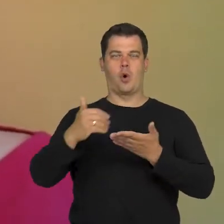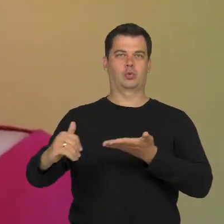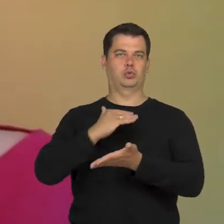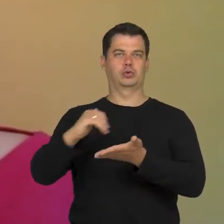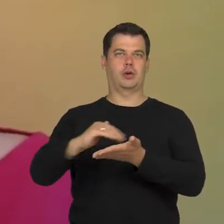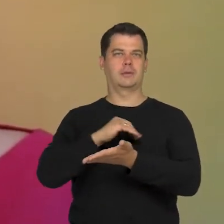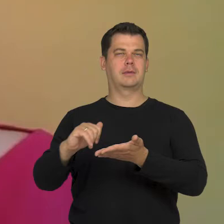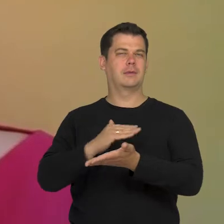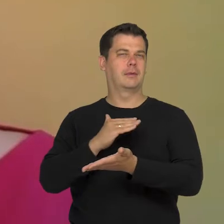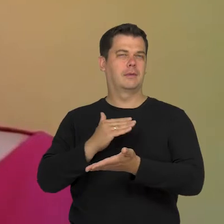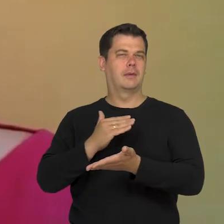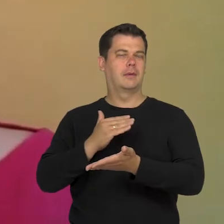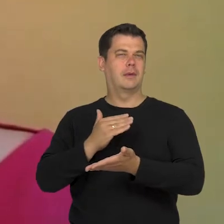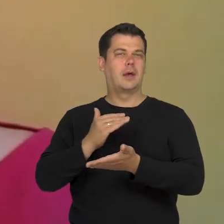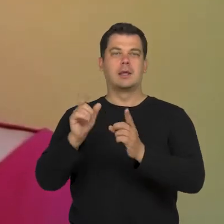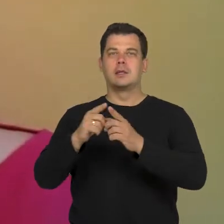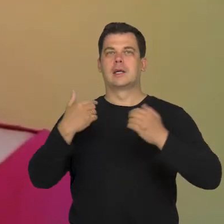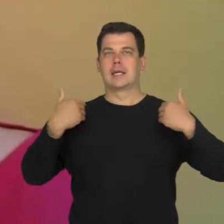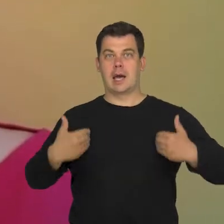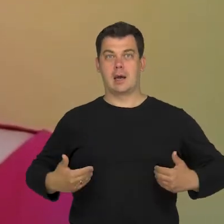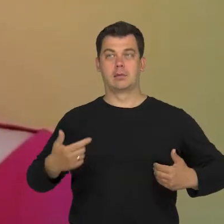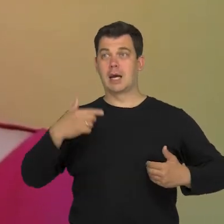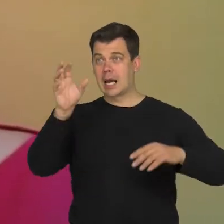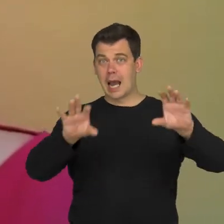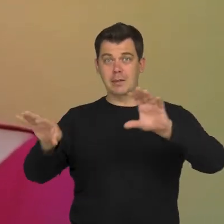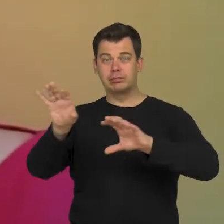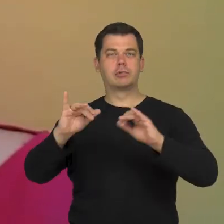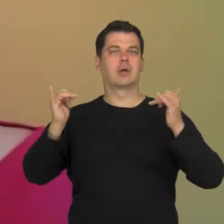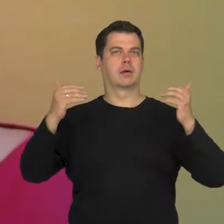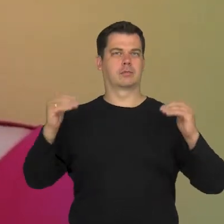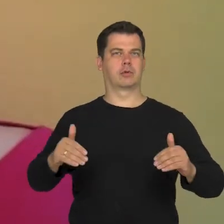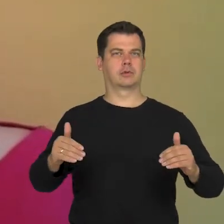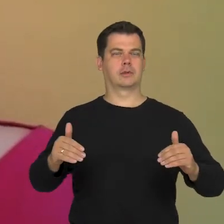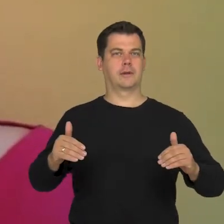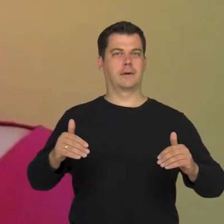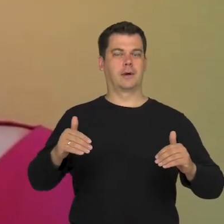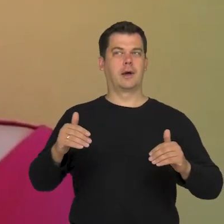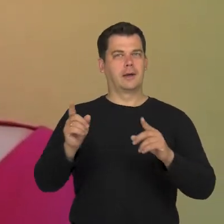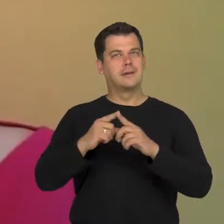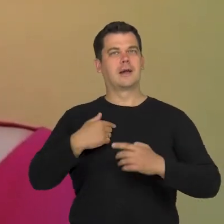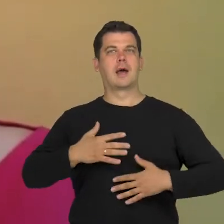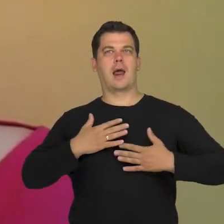how is it possible for us to stare. On the other hand, I wonder how I react to the stare.